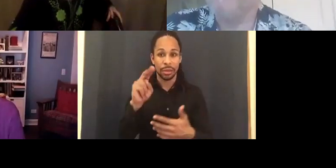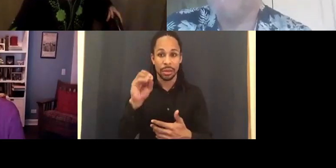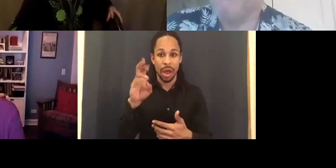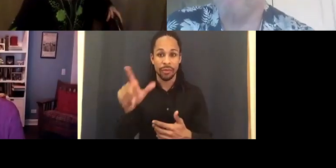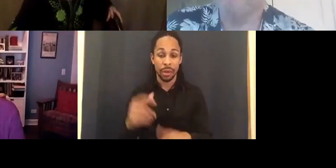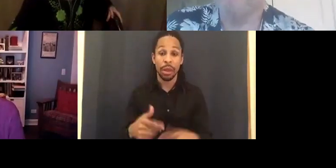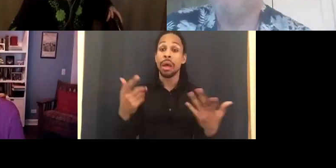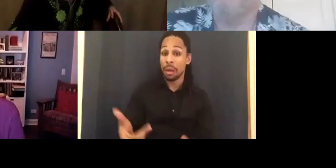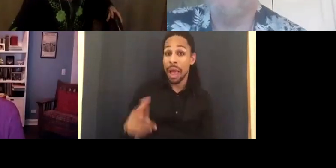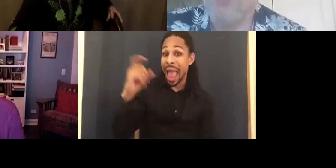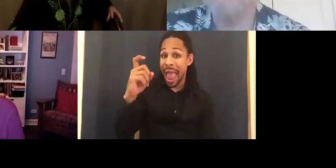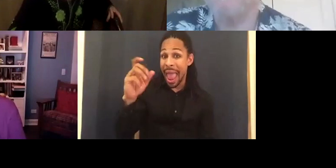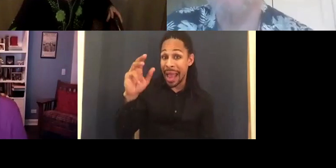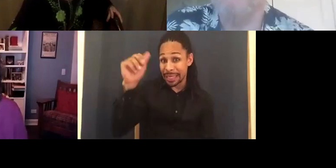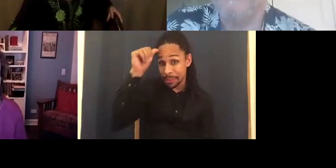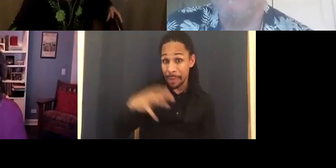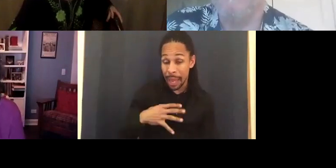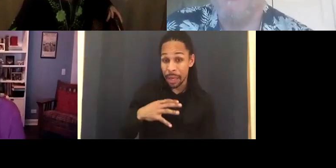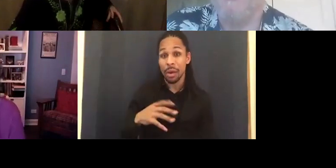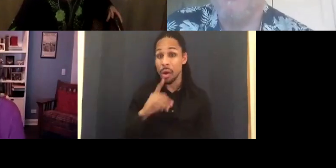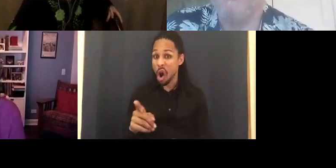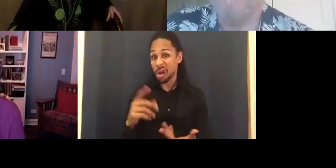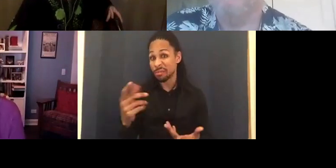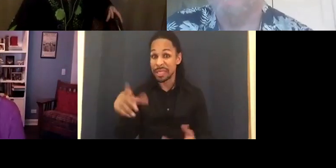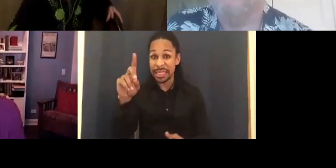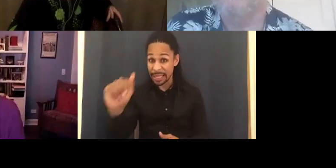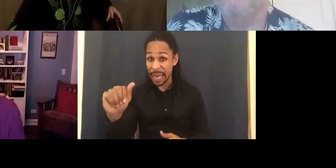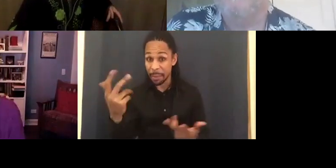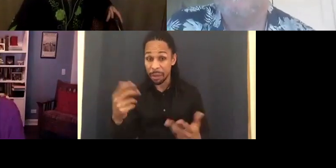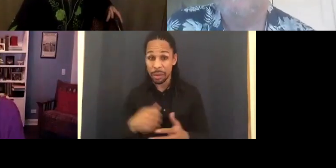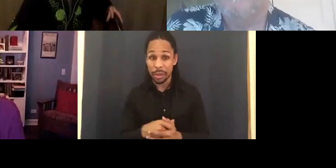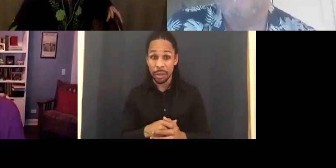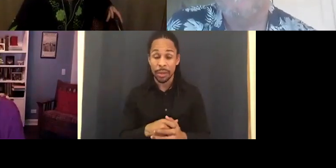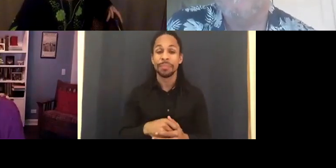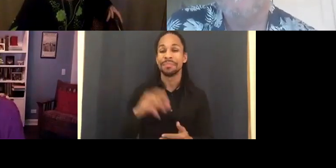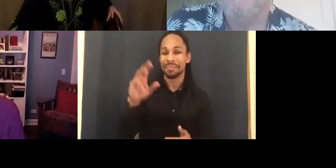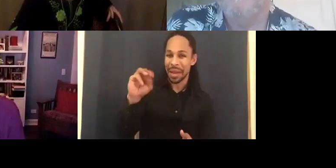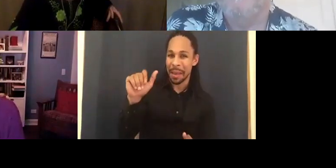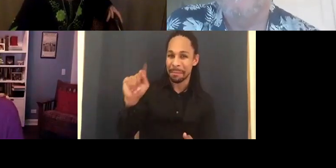The Watchmen. MAT FRASER: I tried to get an audition for the X men. Didn't get an audition.